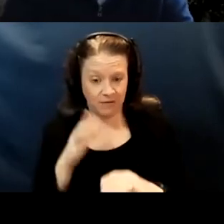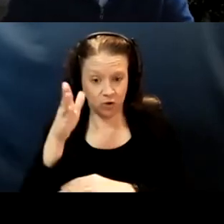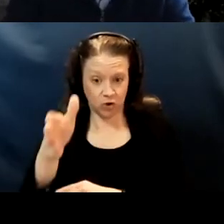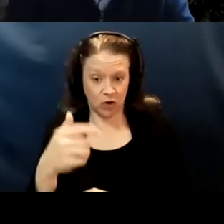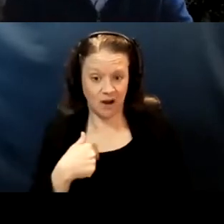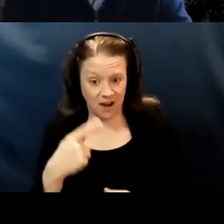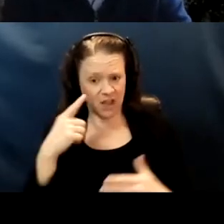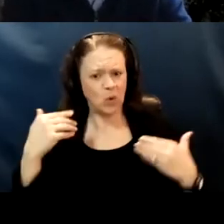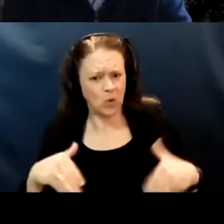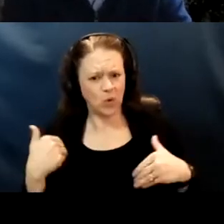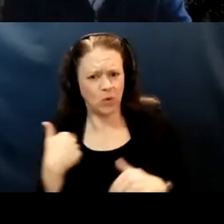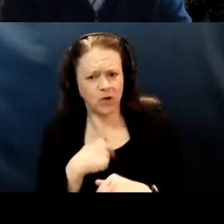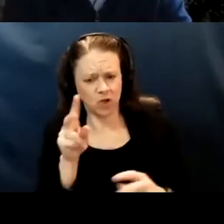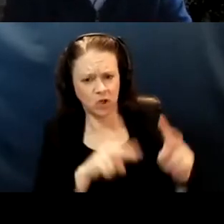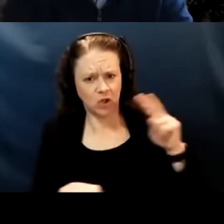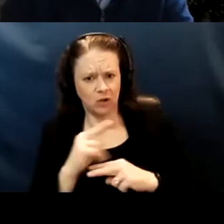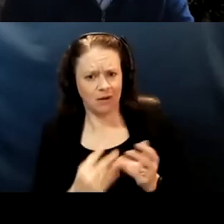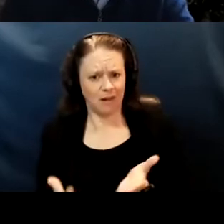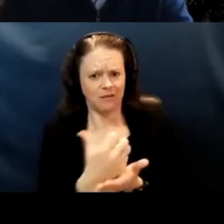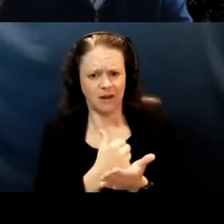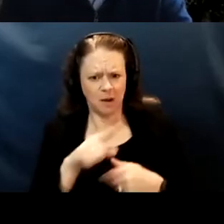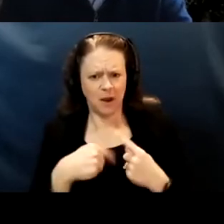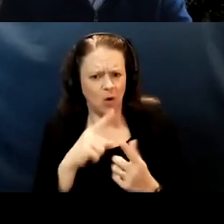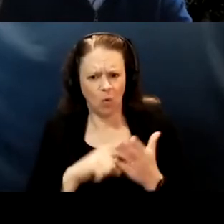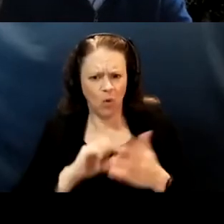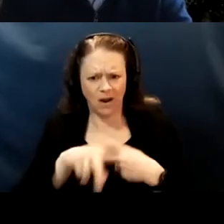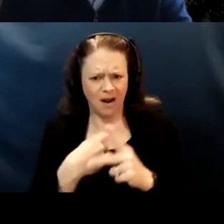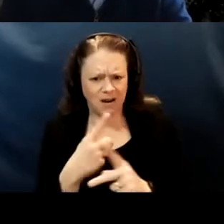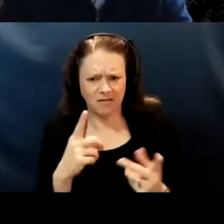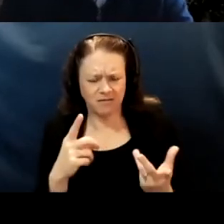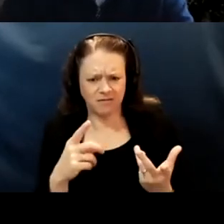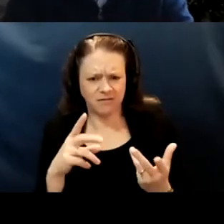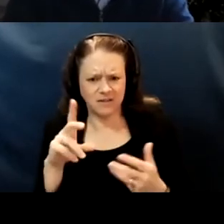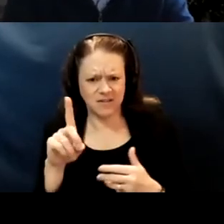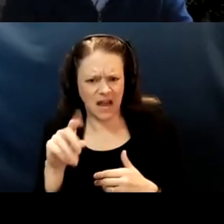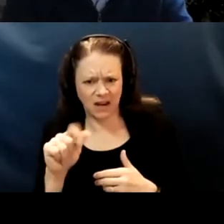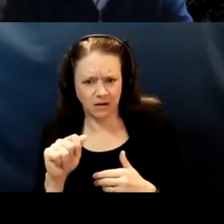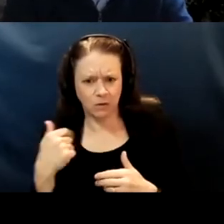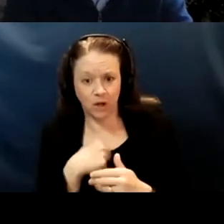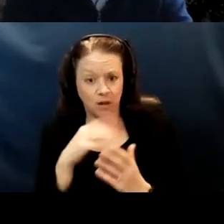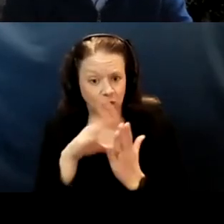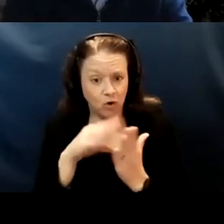on what kind of data we can actually gain from that as a disability community. It's right in front of us and we can't let that go.